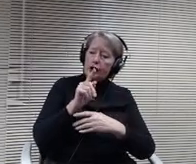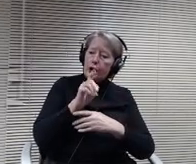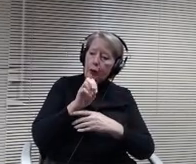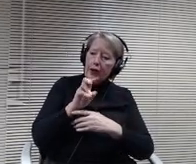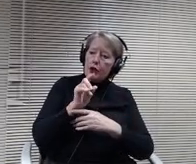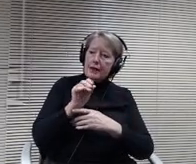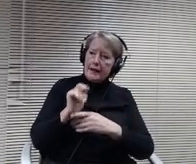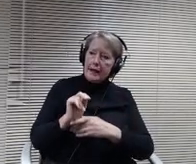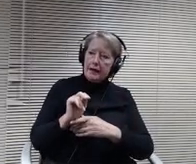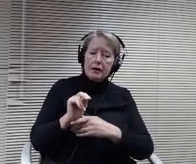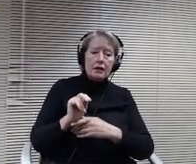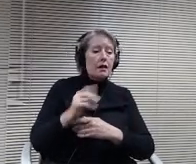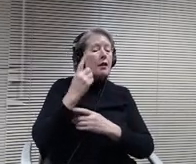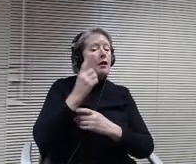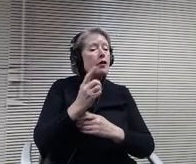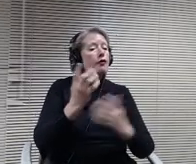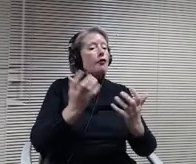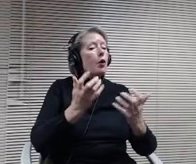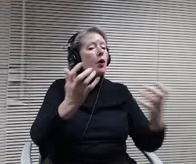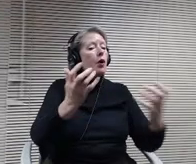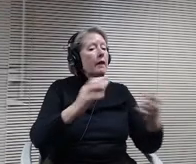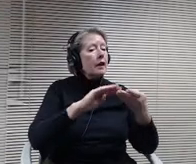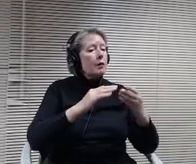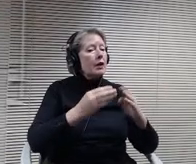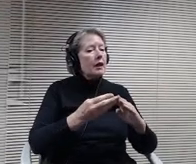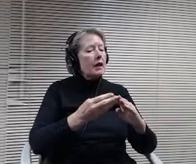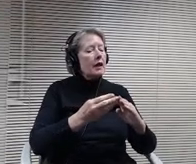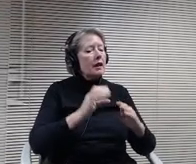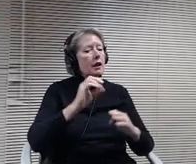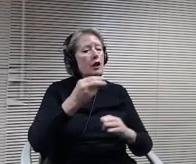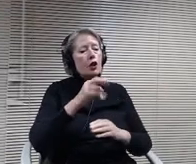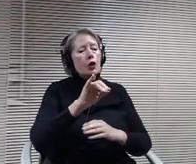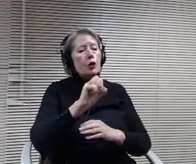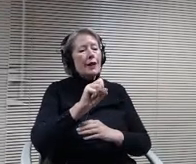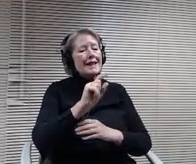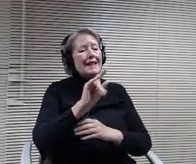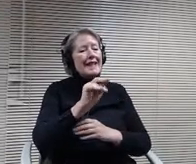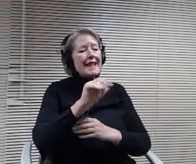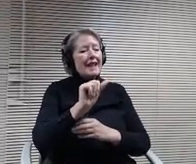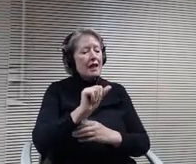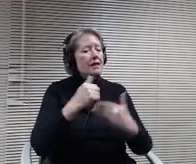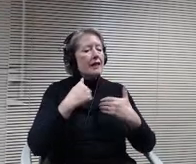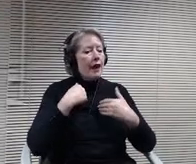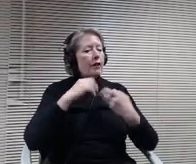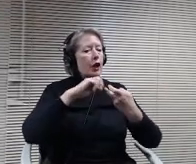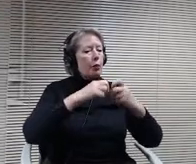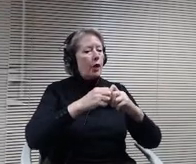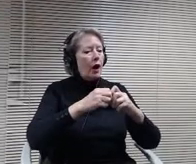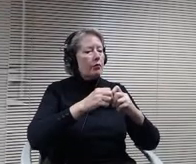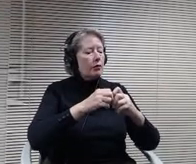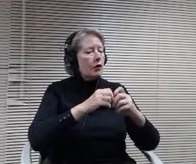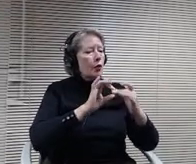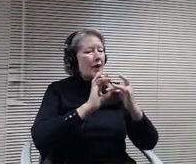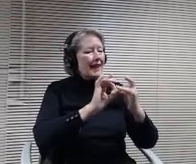Christine is having some connectivity issues, and so I asked her to join, maybe without her camera. So we will ask her